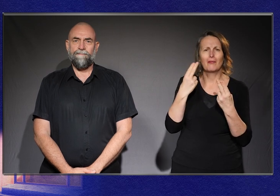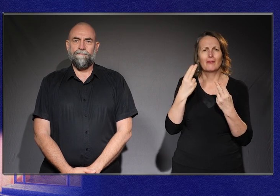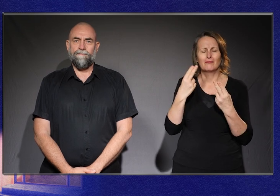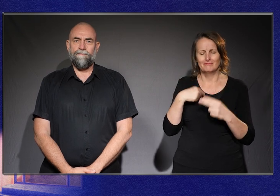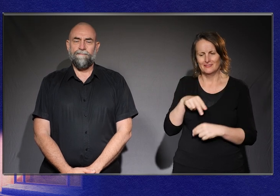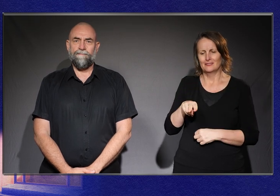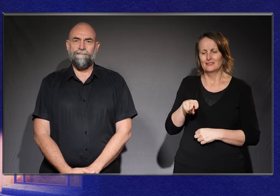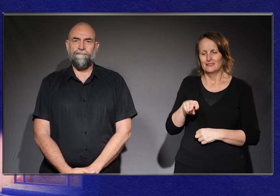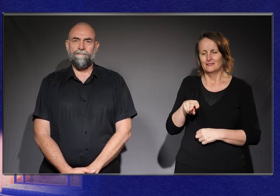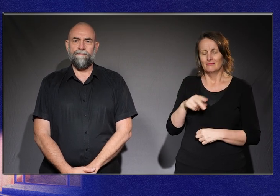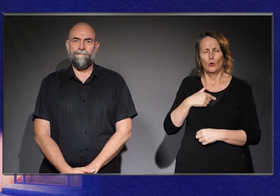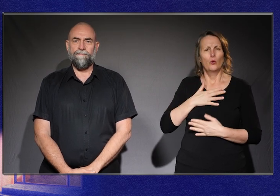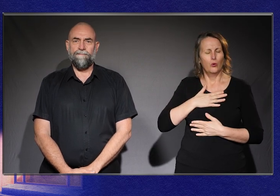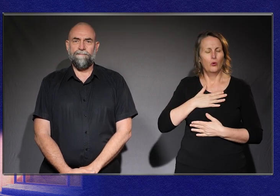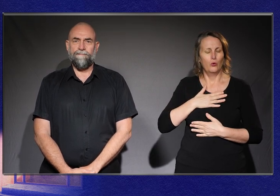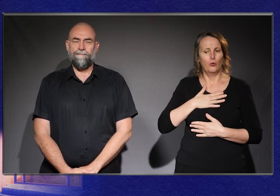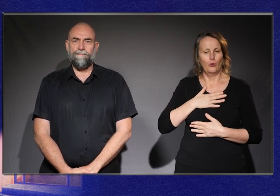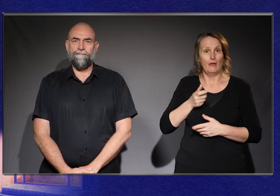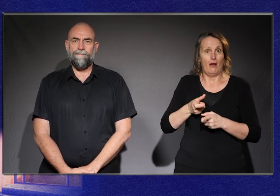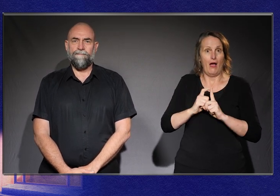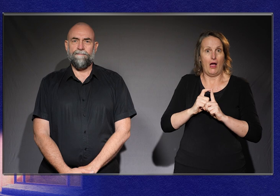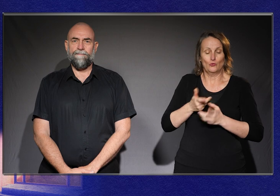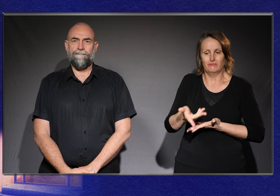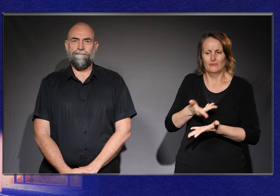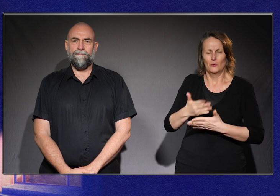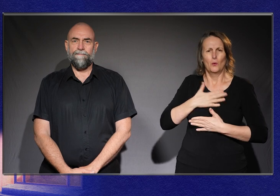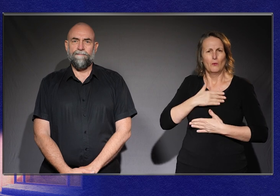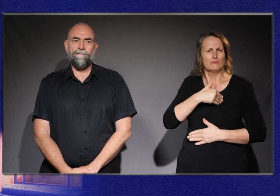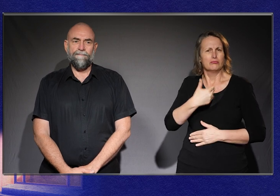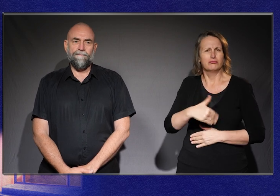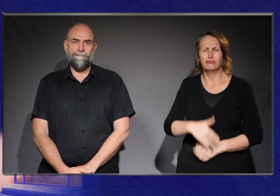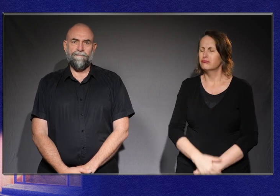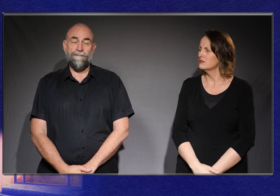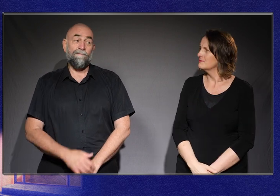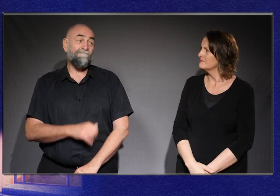I can’t tell you how hard that was to hear. Yeah, I’ve had that conversation with my mum.